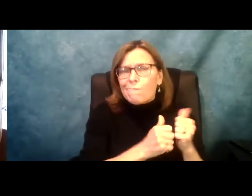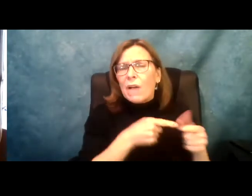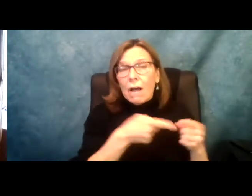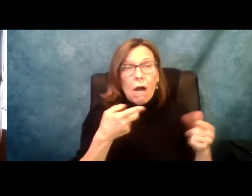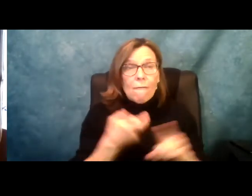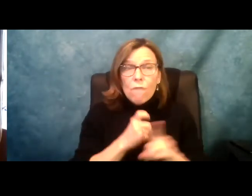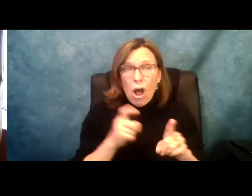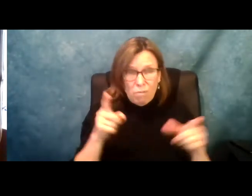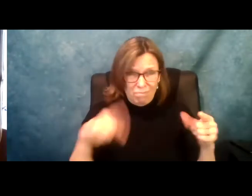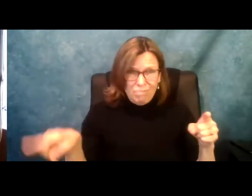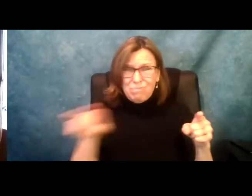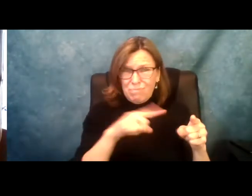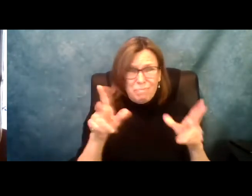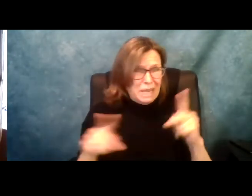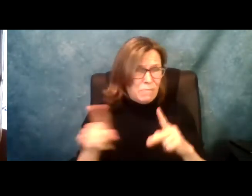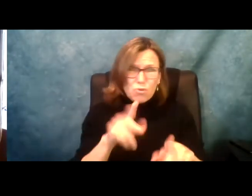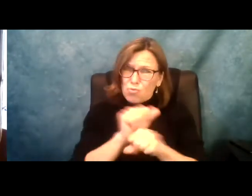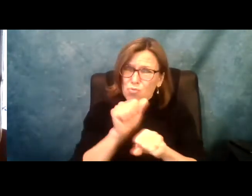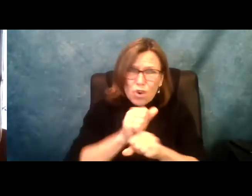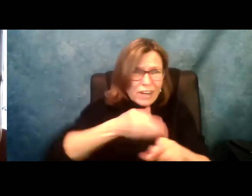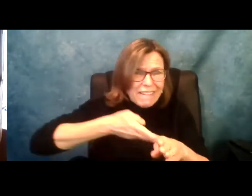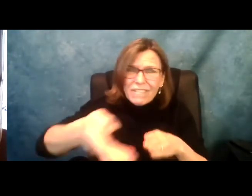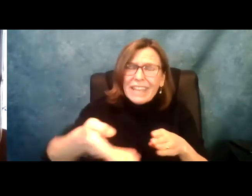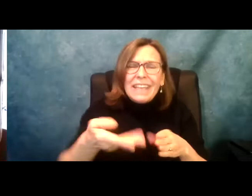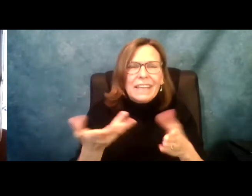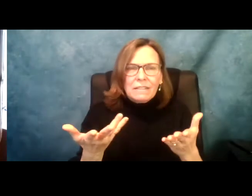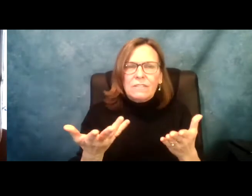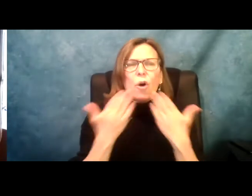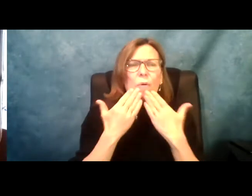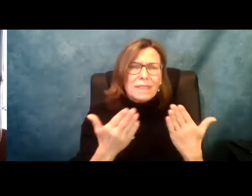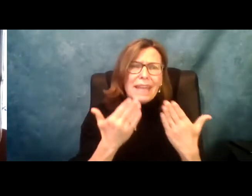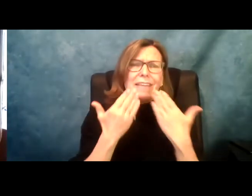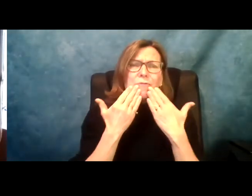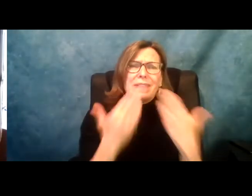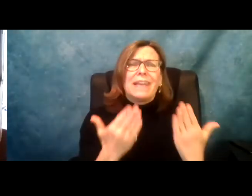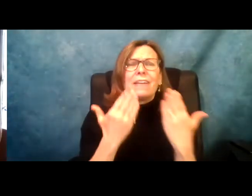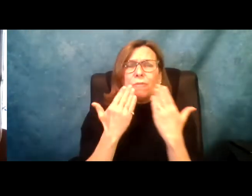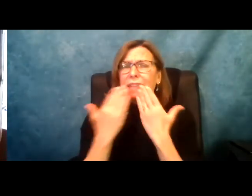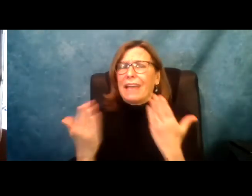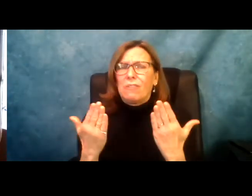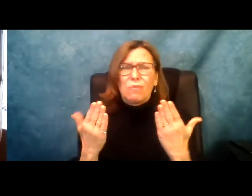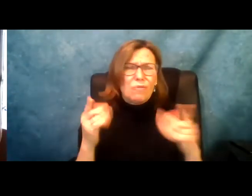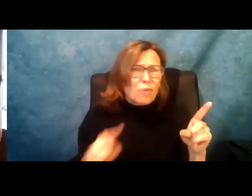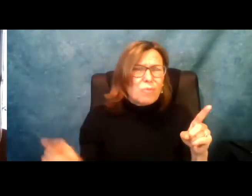open and we feel that our best ideas for legislation comes from people that are inside that field and I want to thank